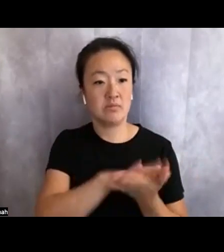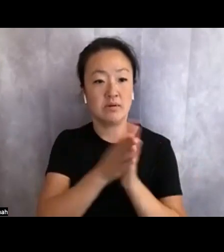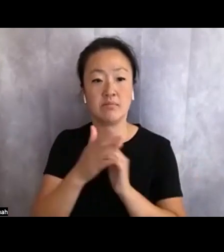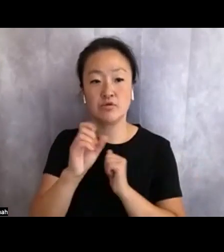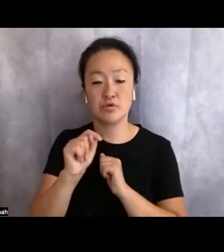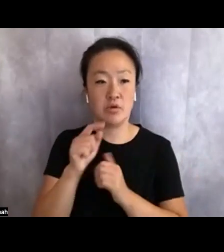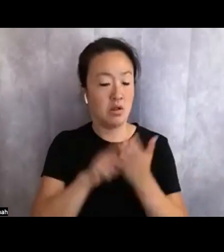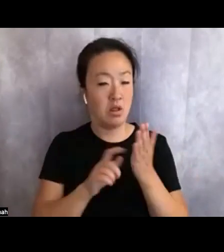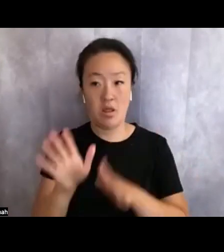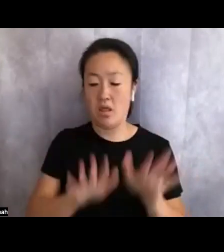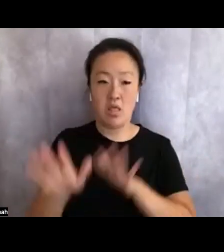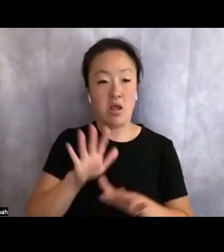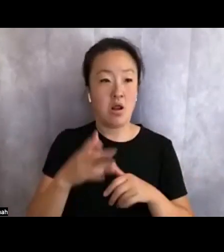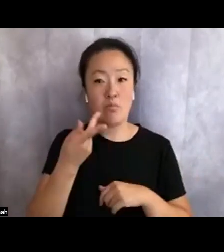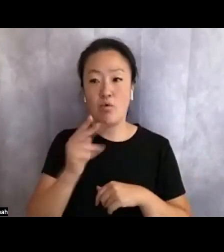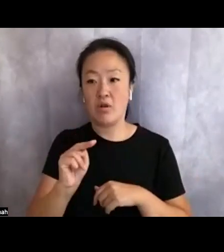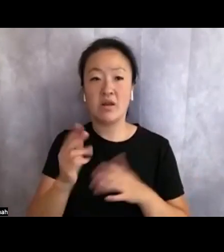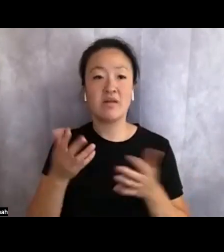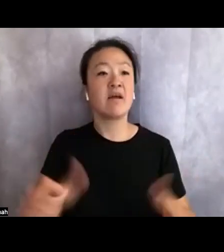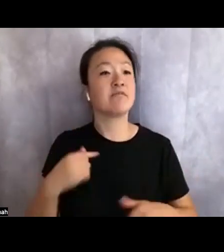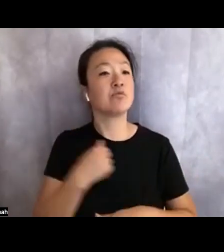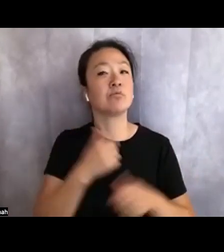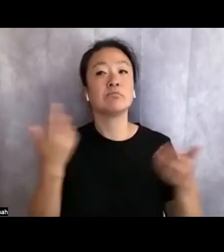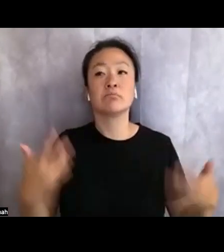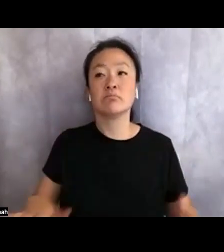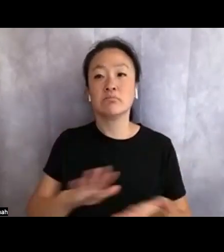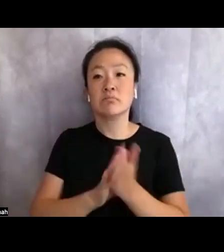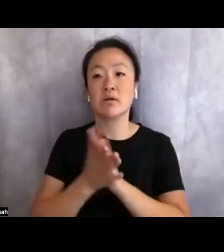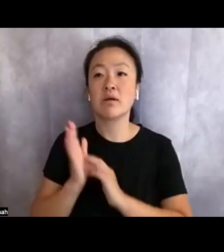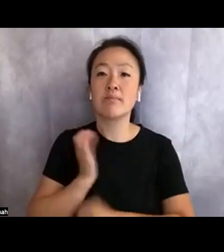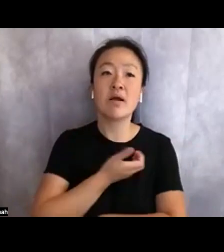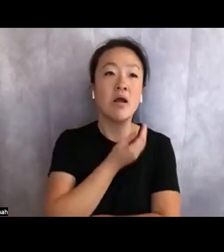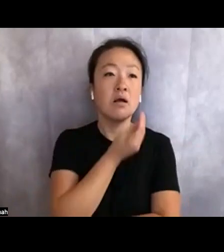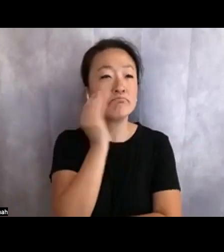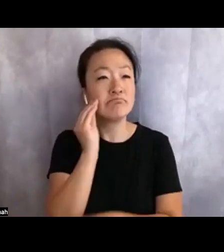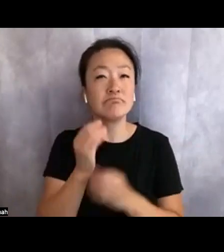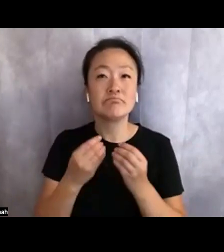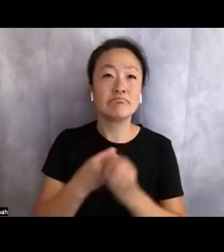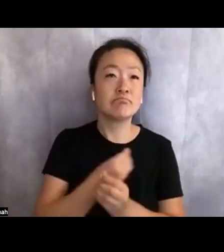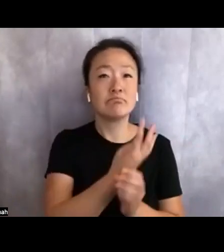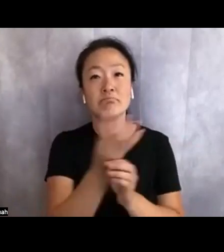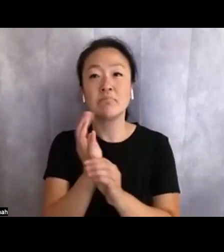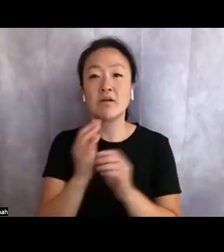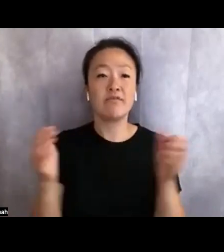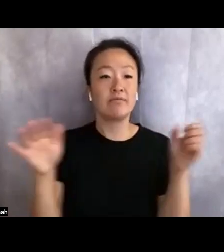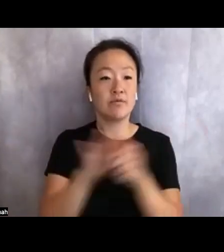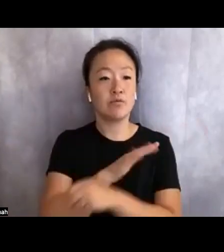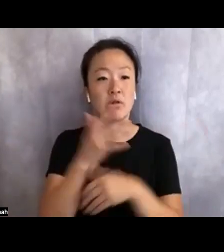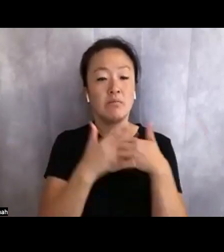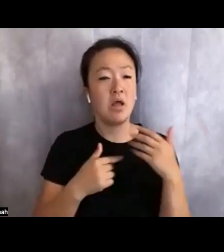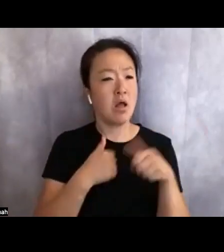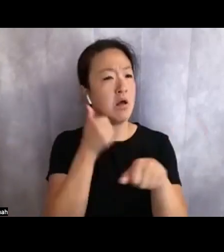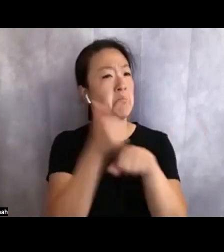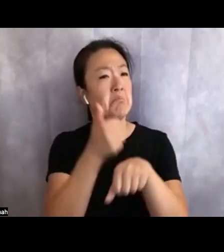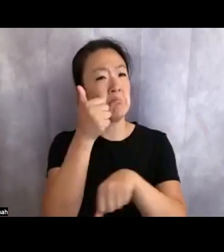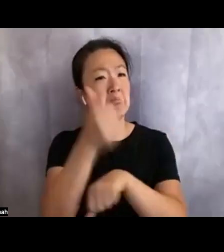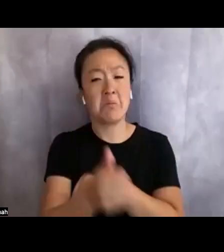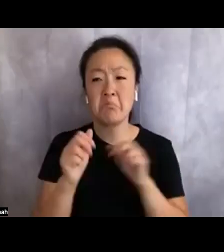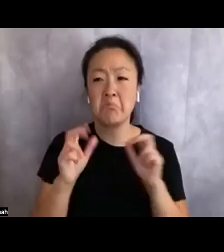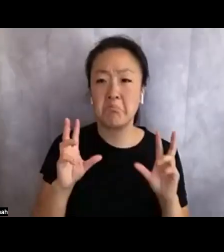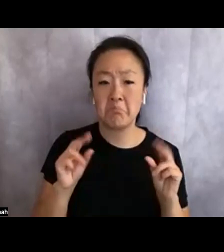pronouns even after we've become our own blossoms full of blood, I don't blame them. When I'm dead,